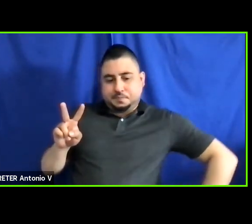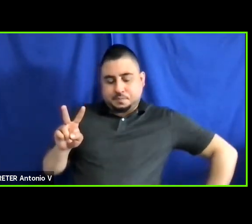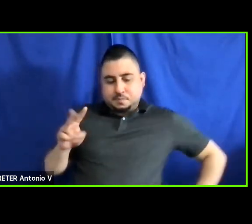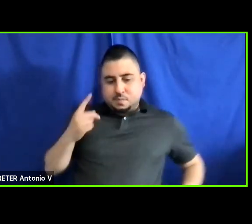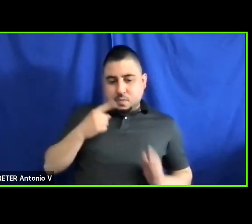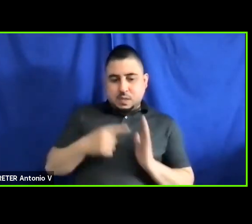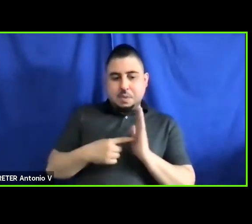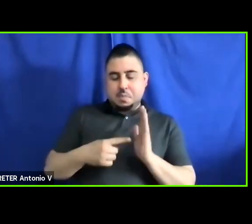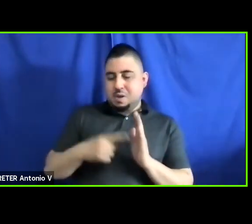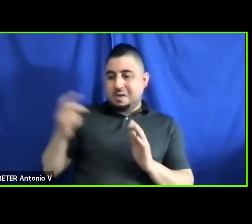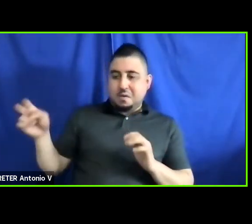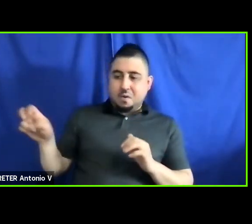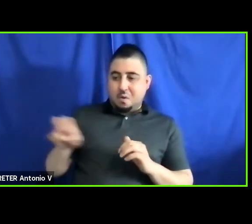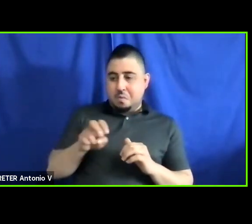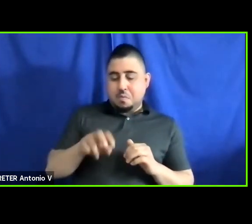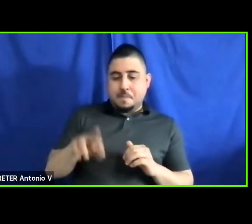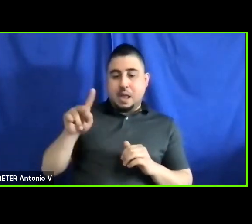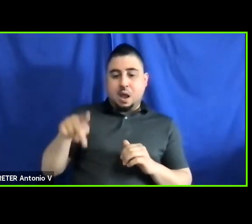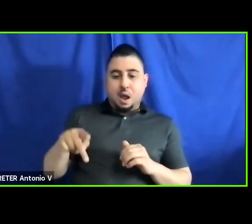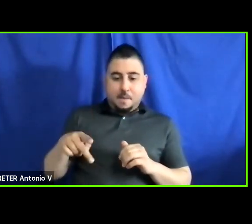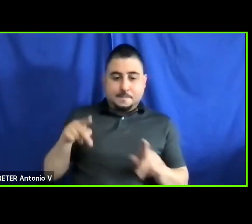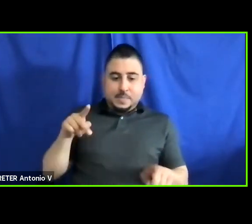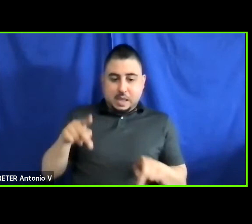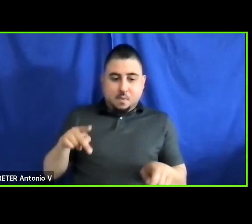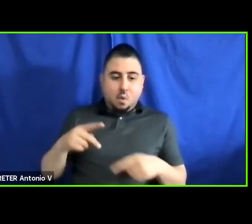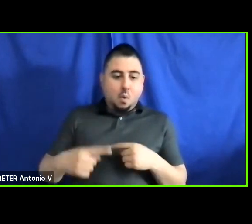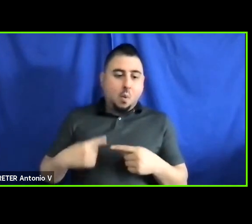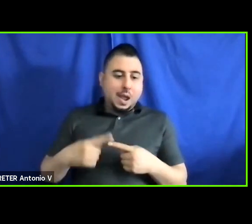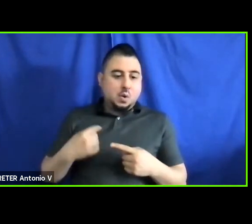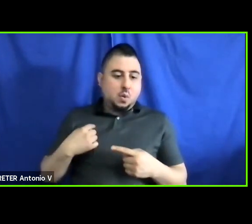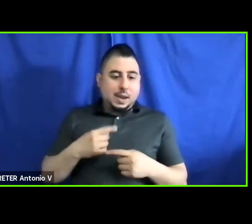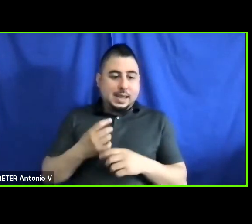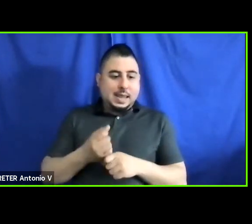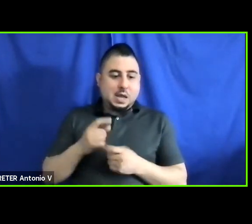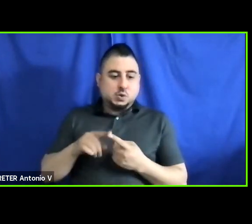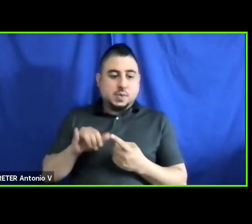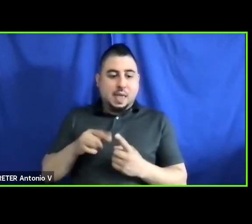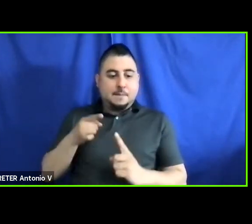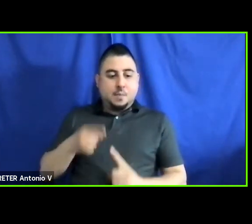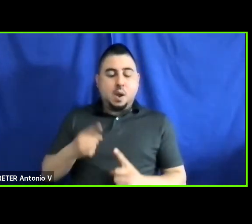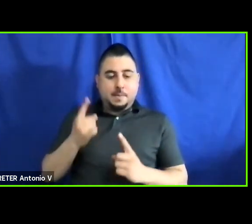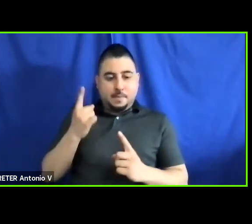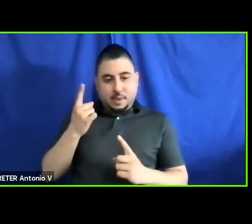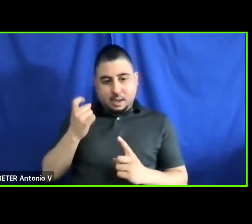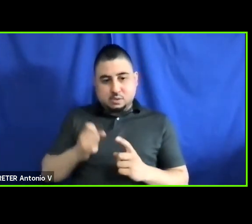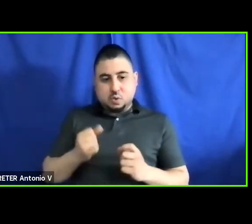picking up people. When we get to that point. Because there are so many different type of